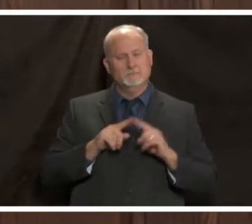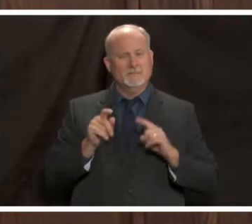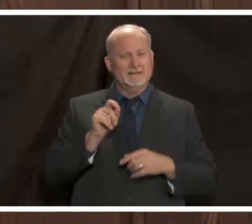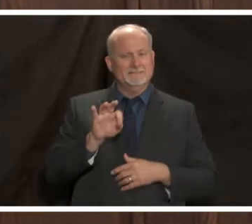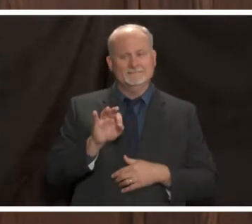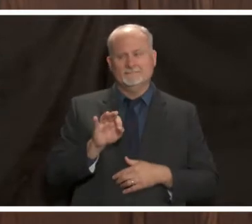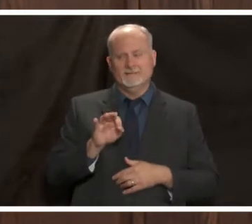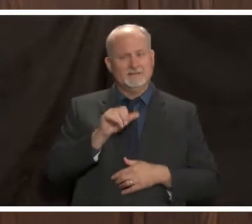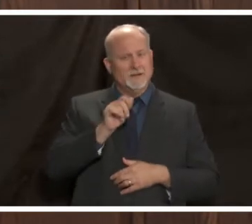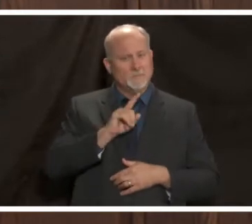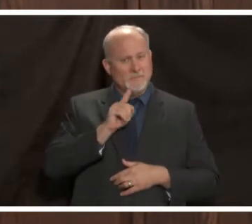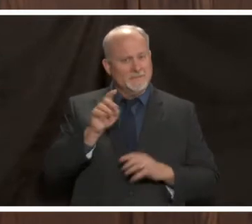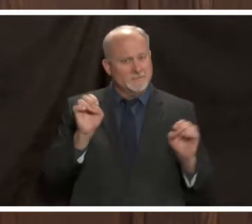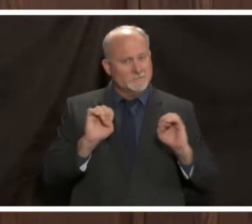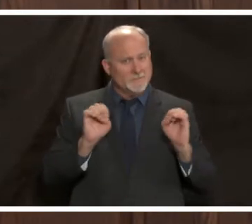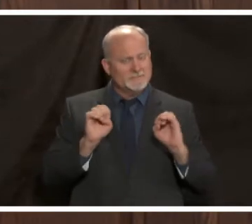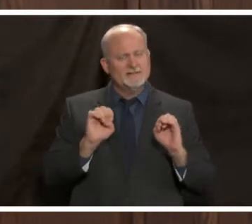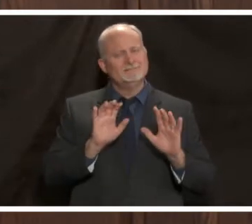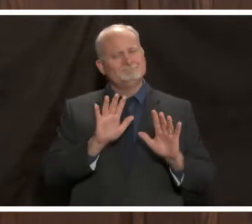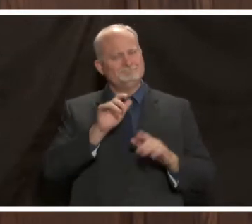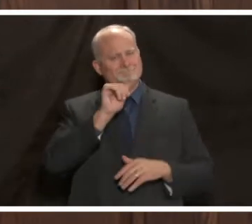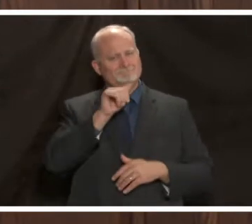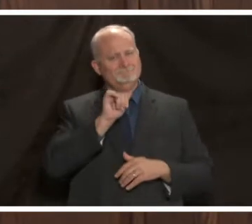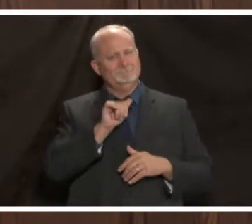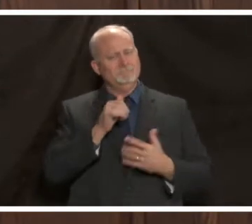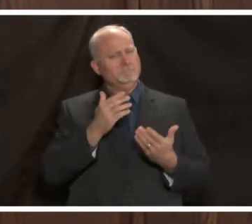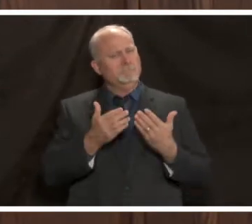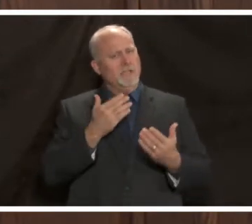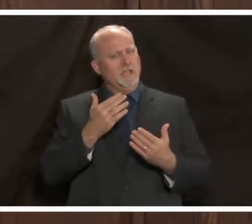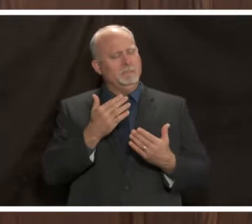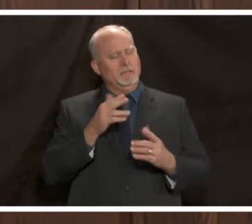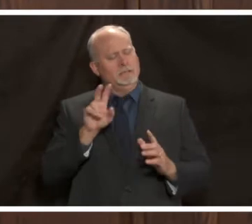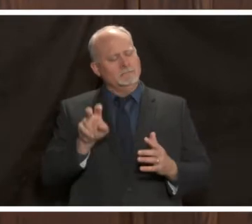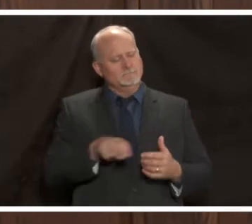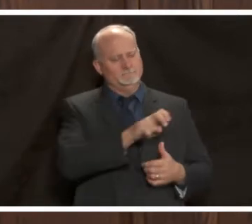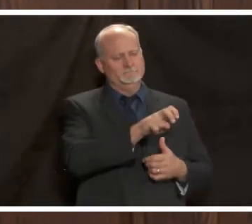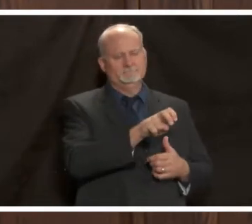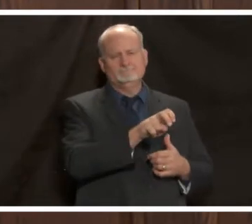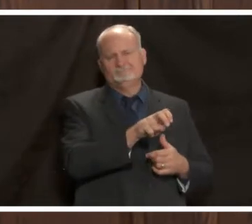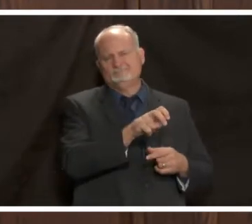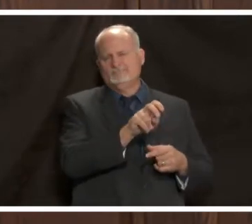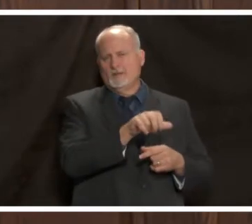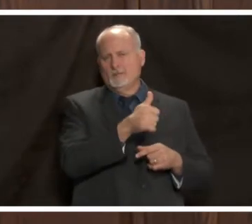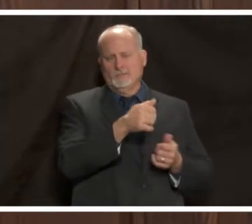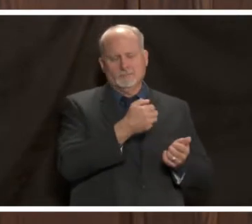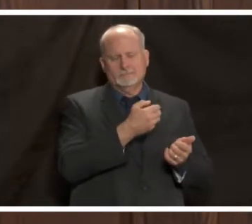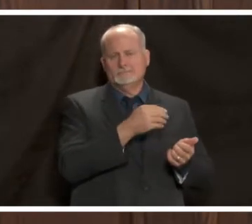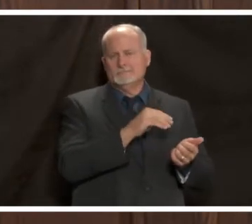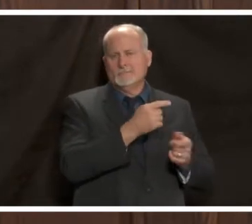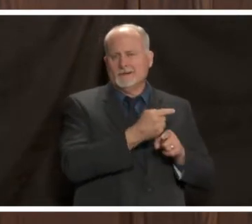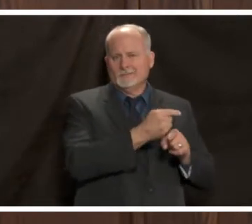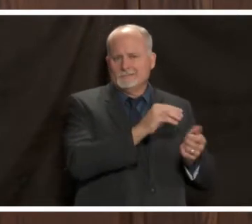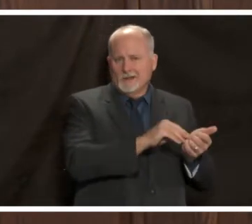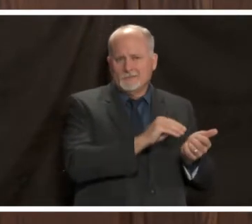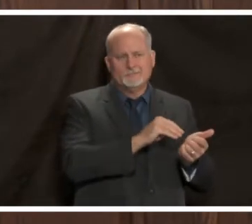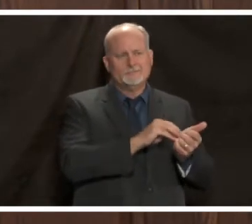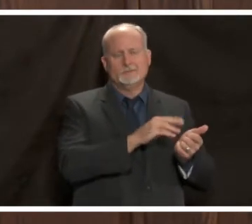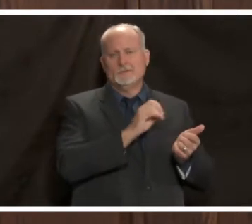not truly a medical emergency you might want to consider having those things cared for in a more appropriate environment so that we don't overwhelm our emergency departments